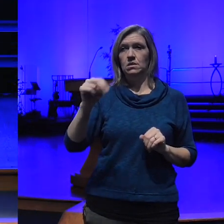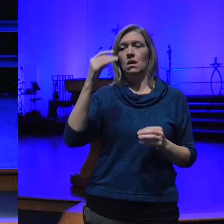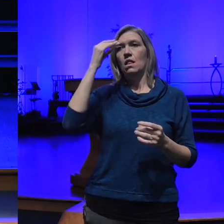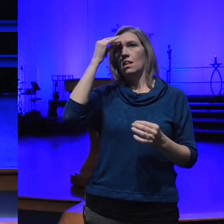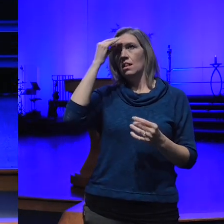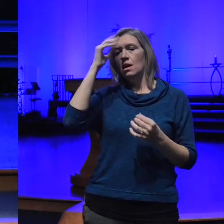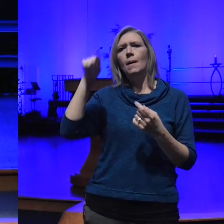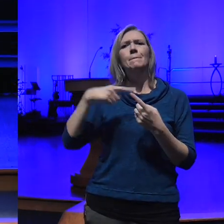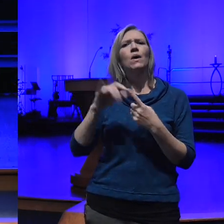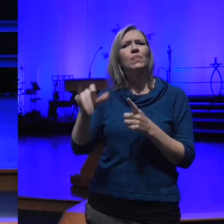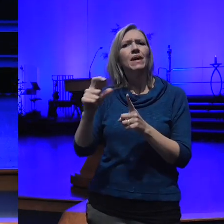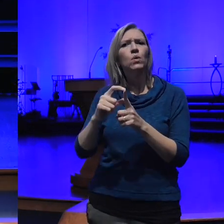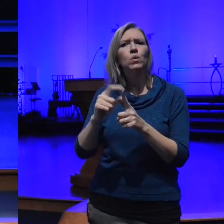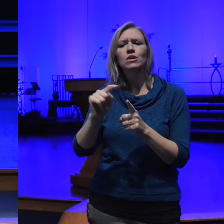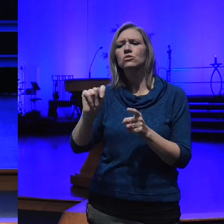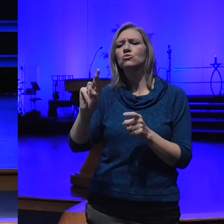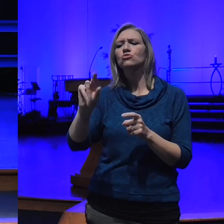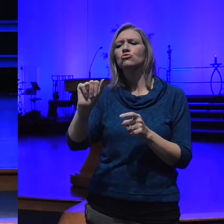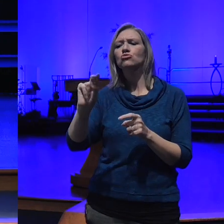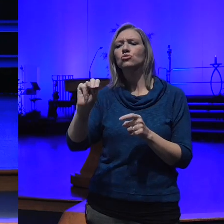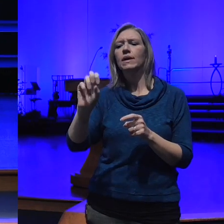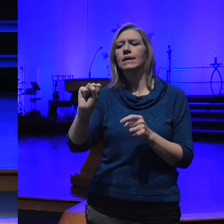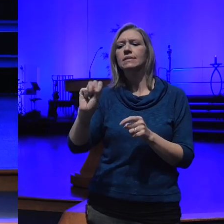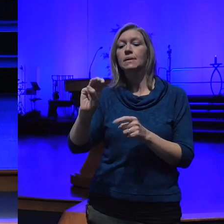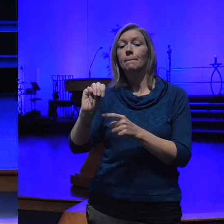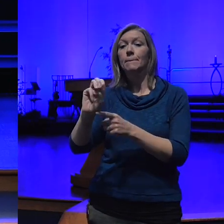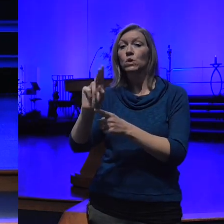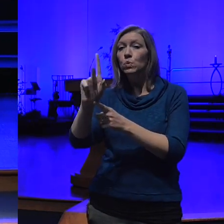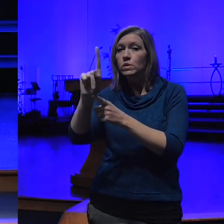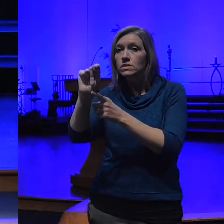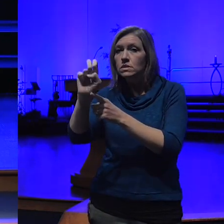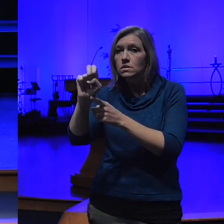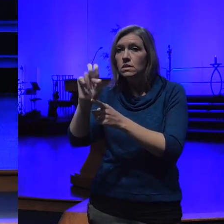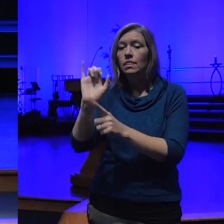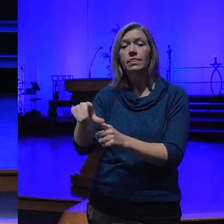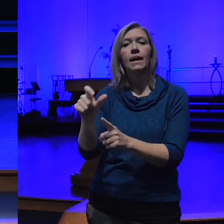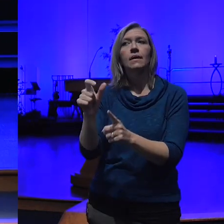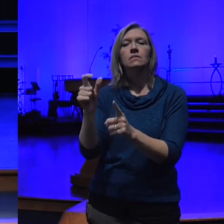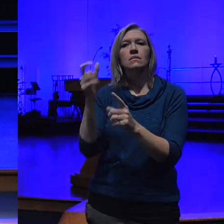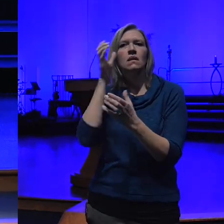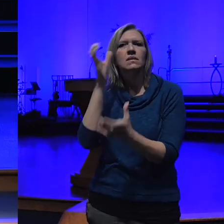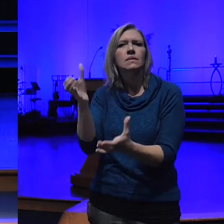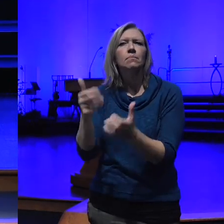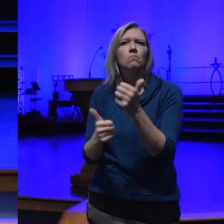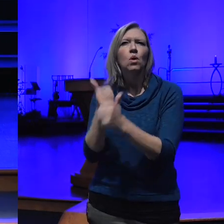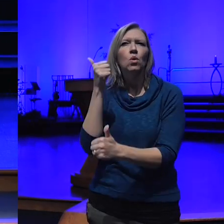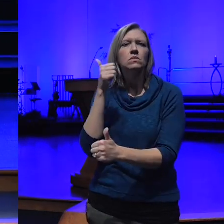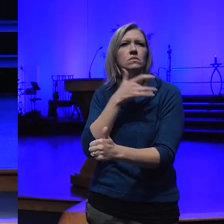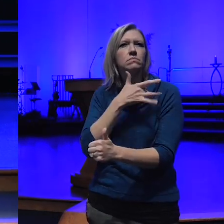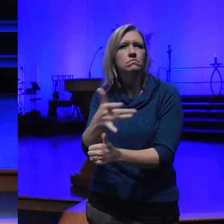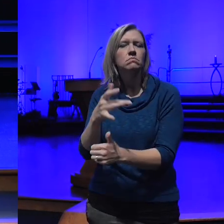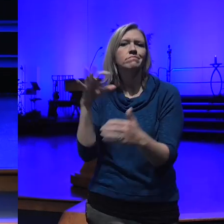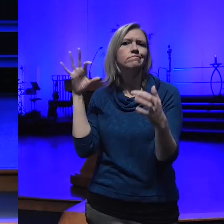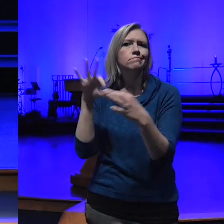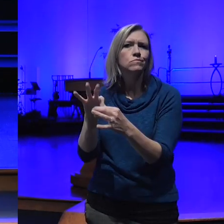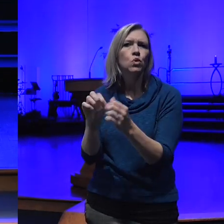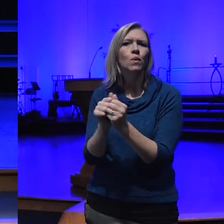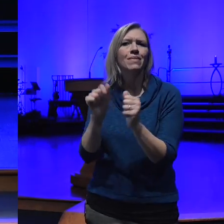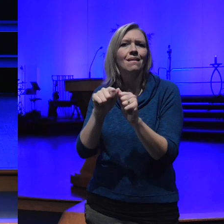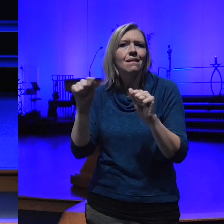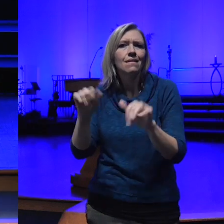and transmutation is often most associated with Alchemy with what Alchemists were trying to do